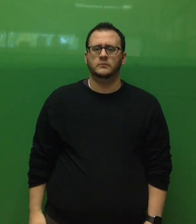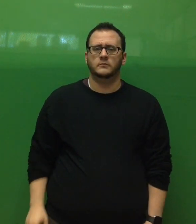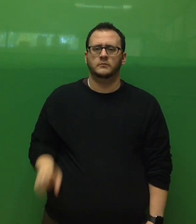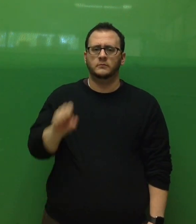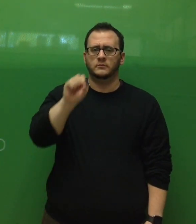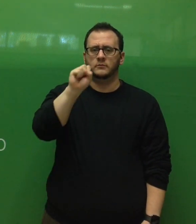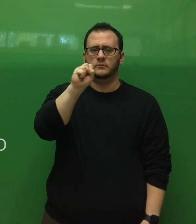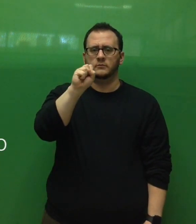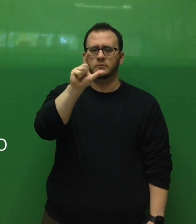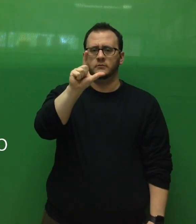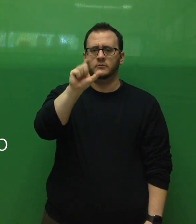sleep